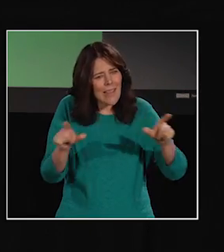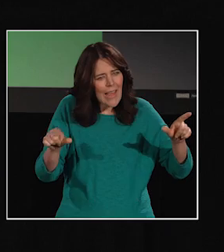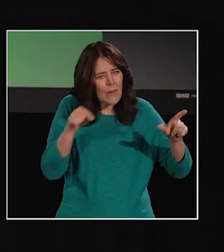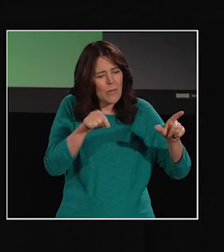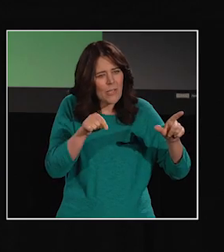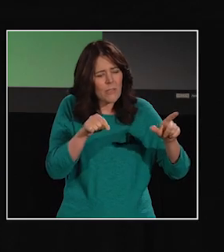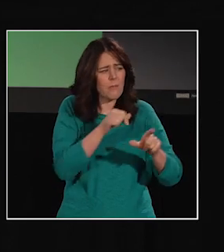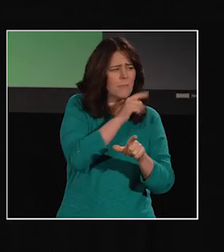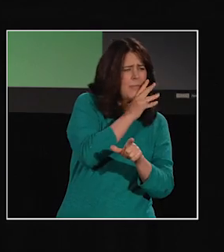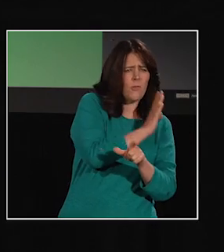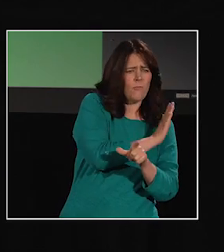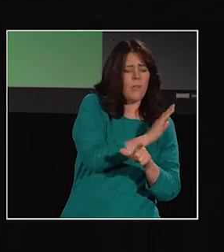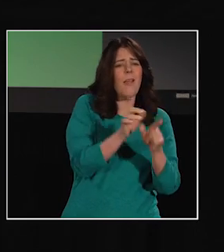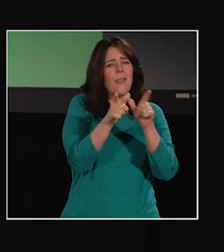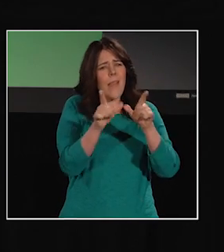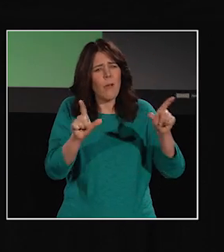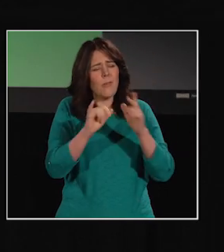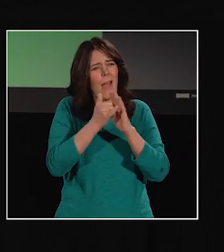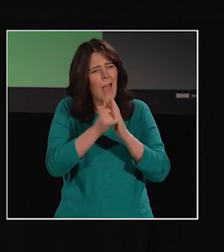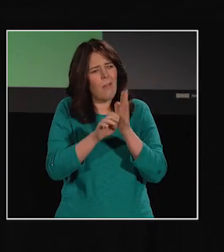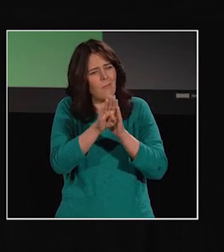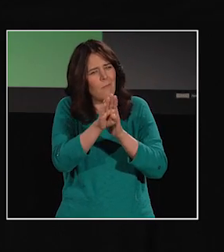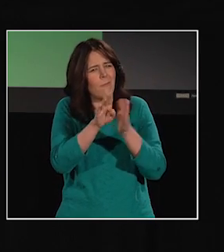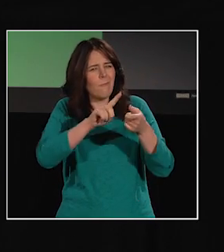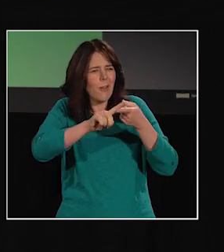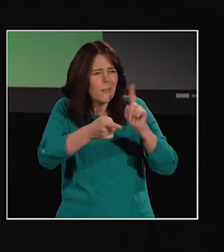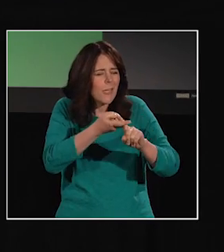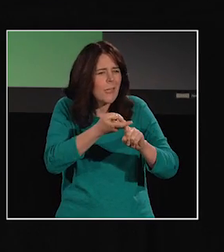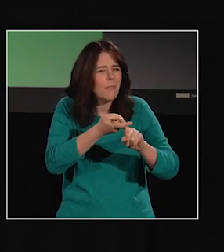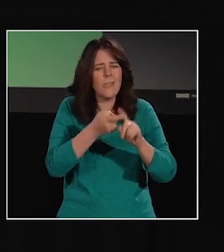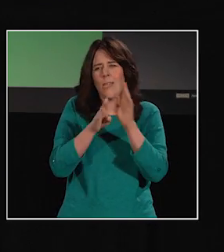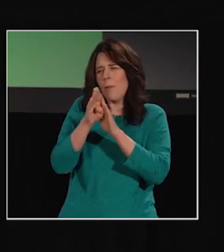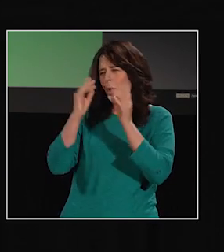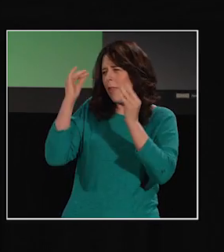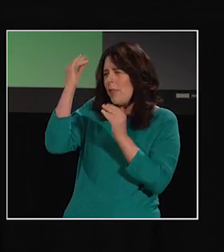that is the key to making friends, developing our thinking and learning,